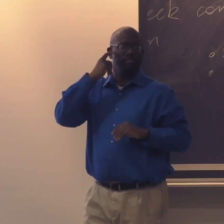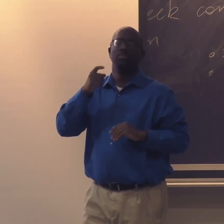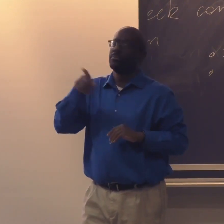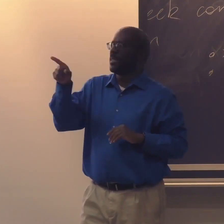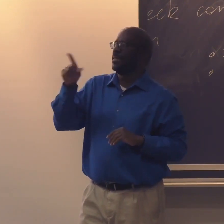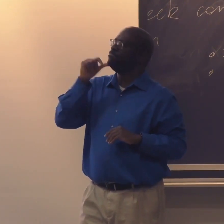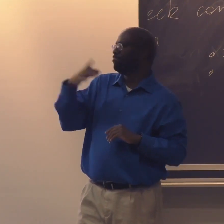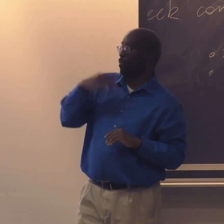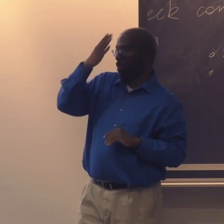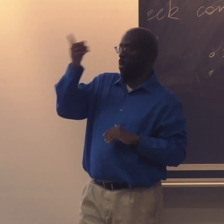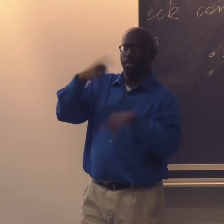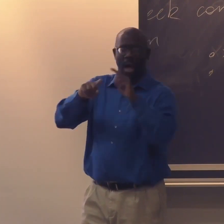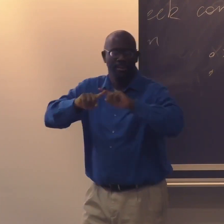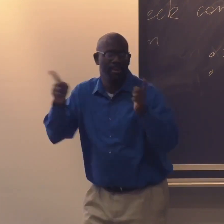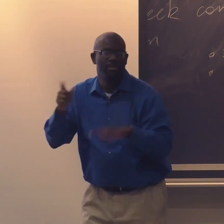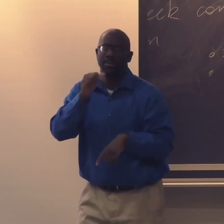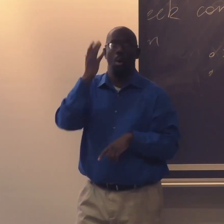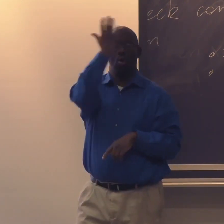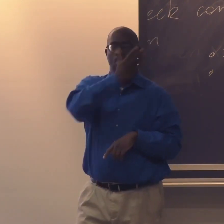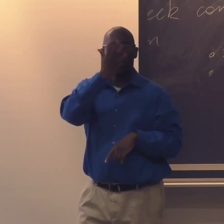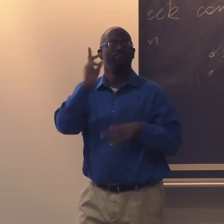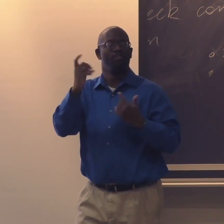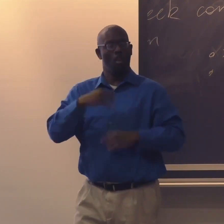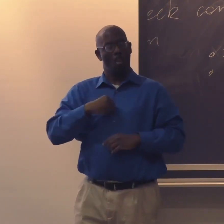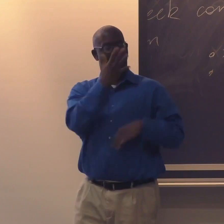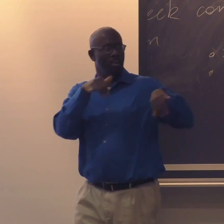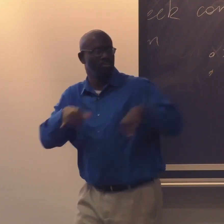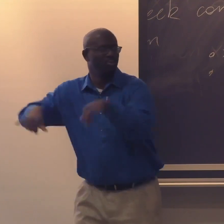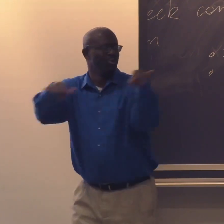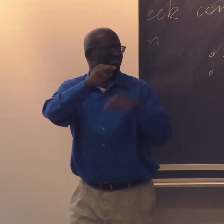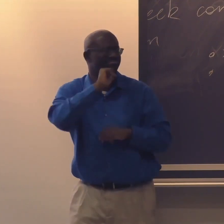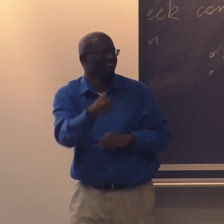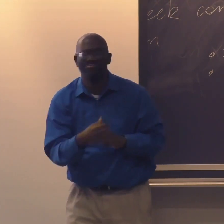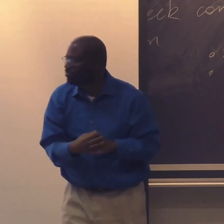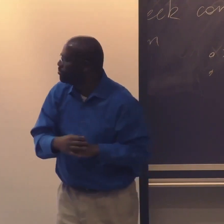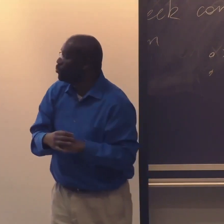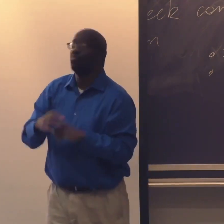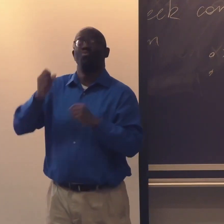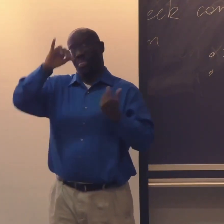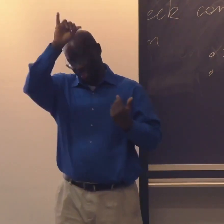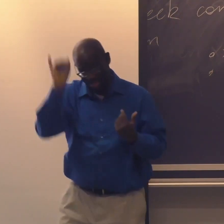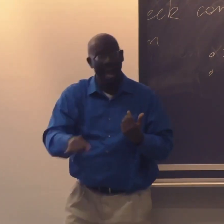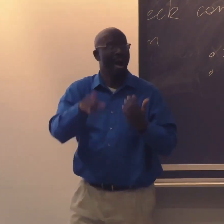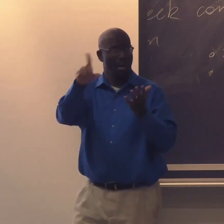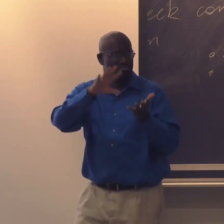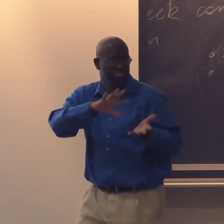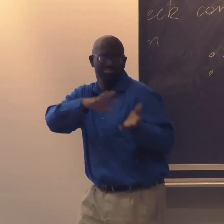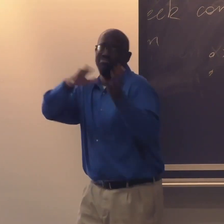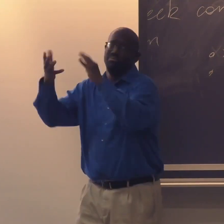So as the community, we suspect that they didn't like her. They thought she signed differently because she didn't follow a white deaf norms.